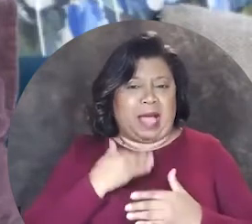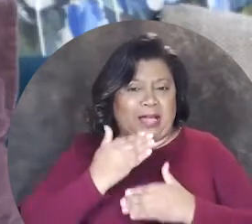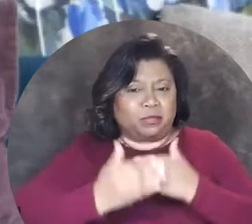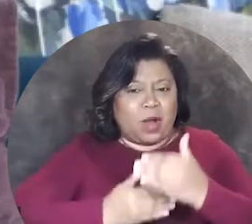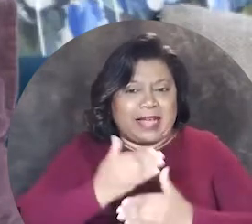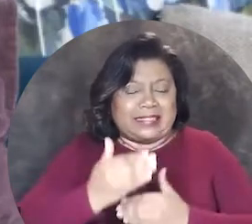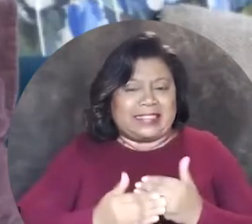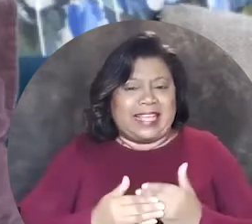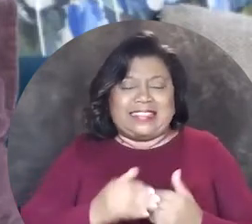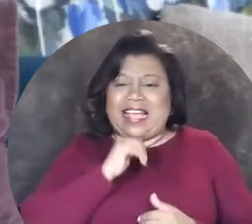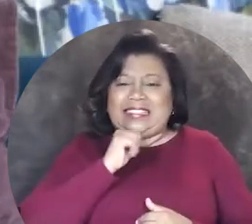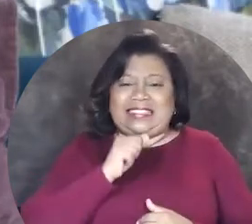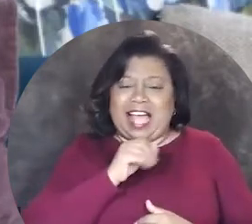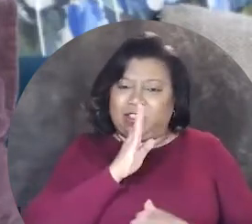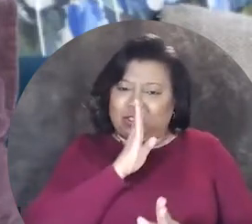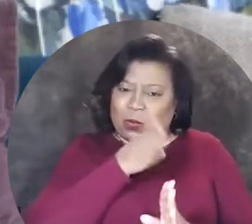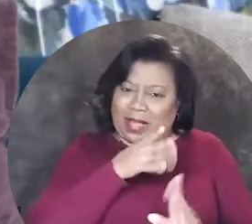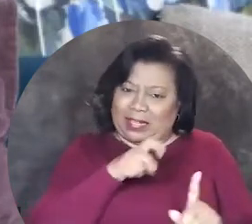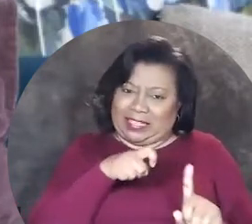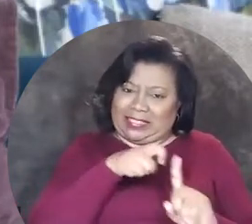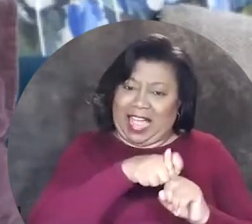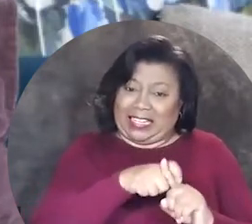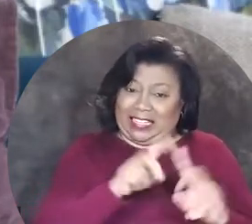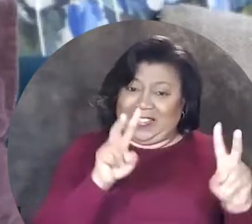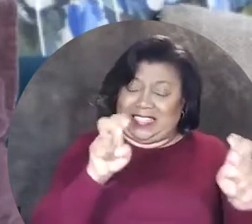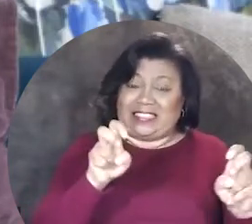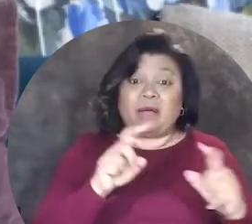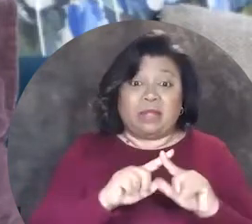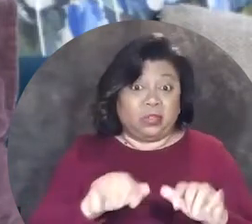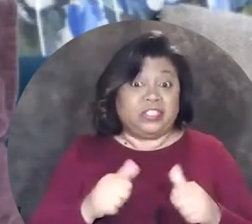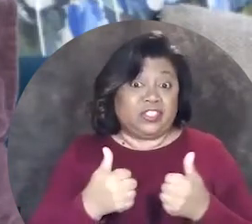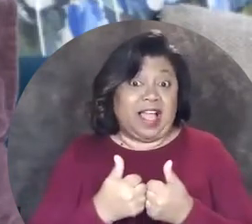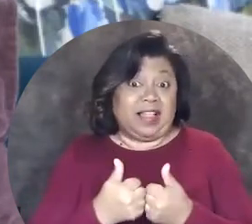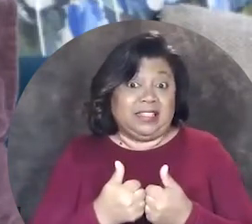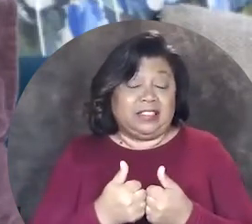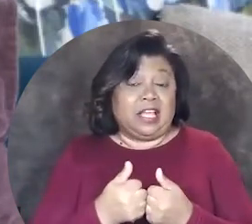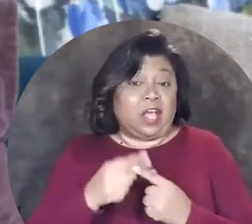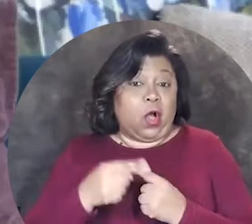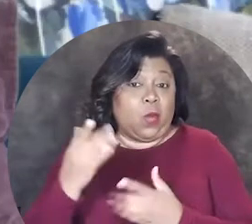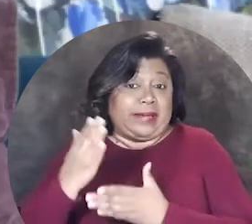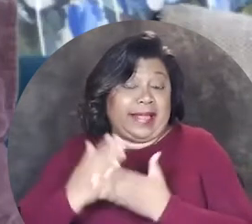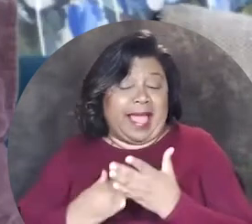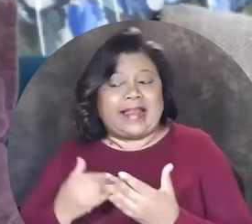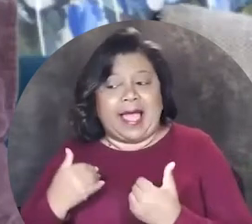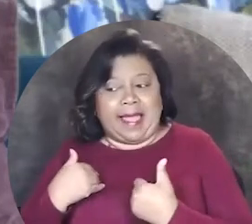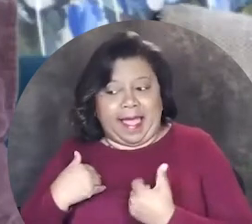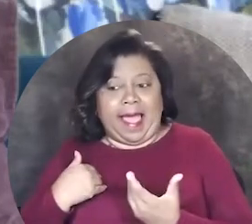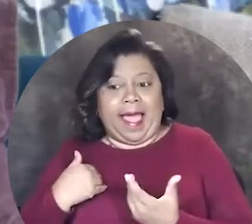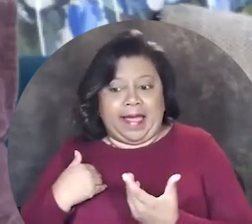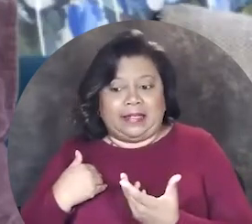through my process and not directly tackling the subject it was challenging, on one hand I had